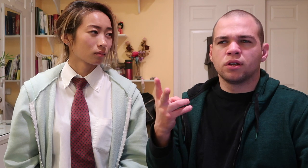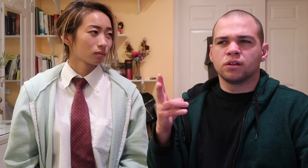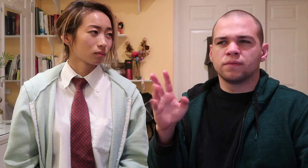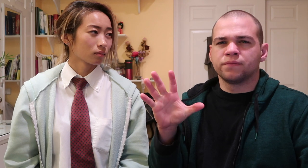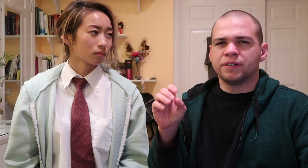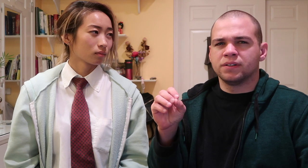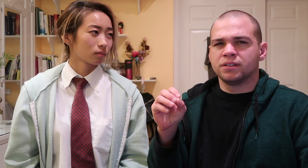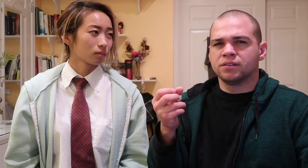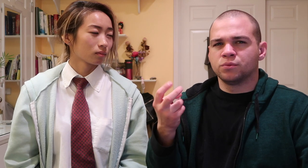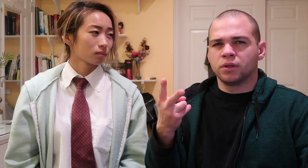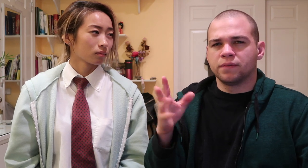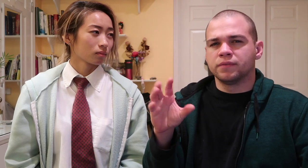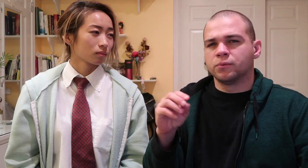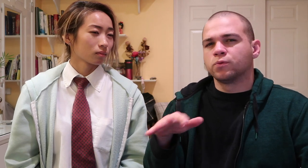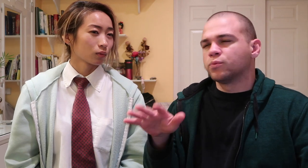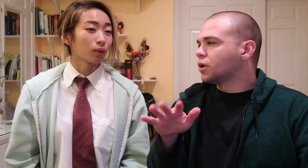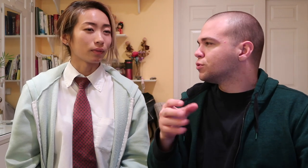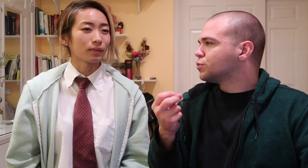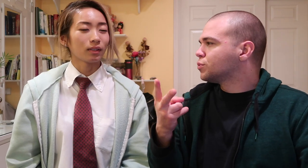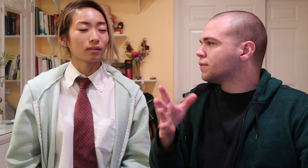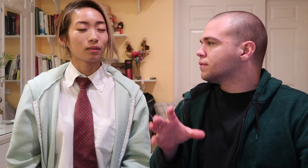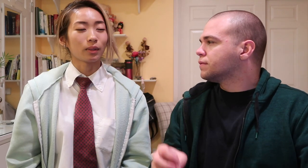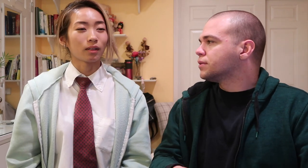12:50. around 12:50